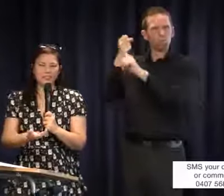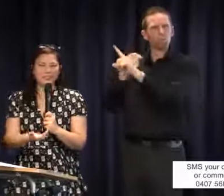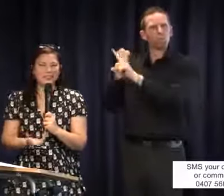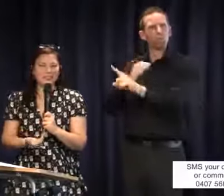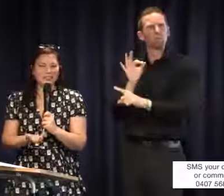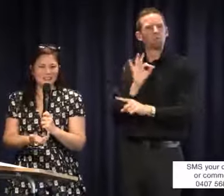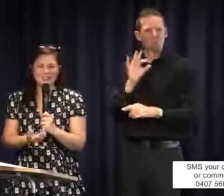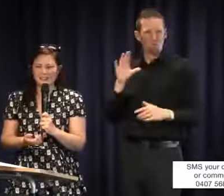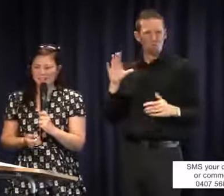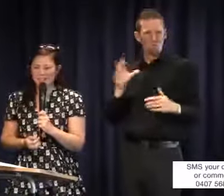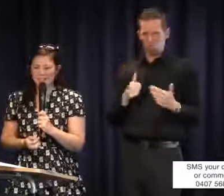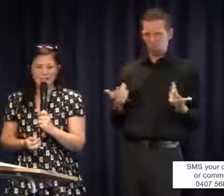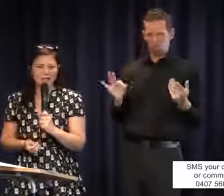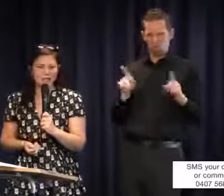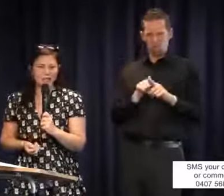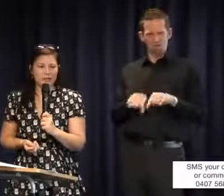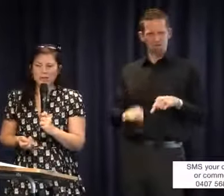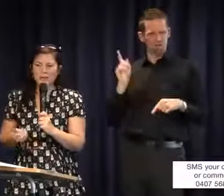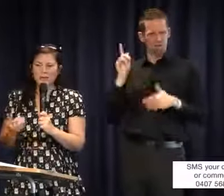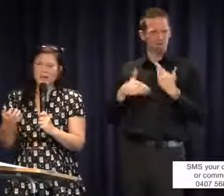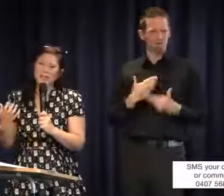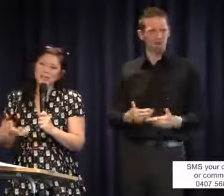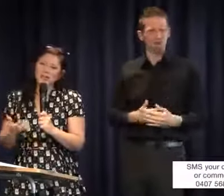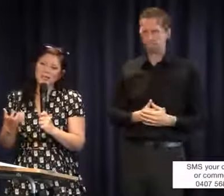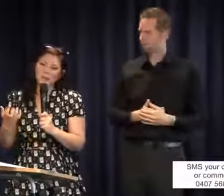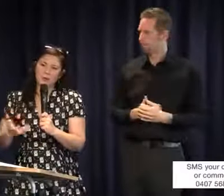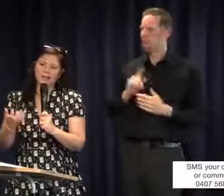It shouldn't be the state of affairs at this point in time. I just want to make the point